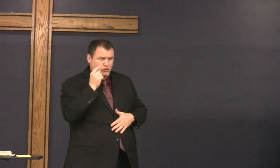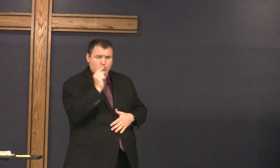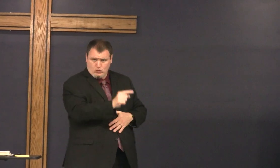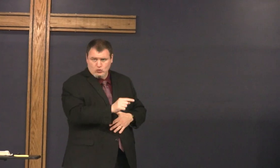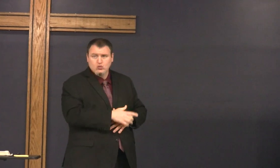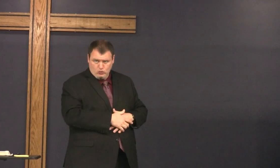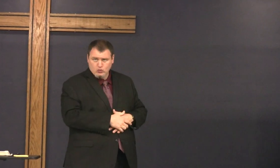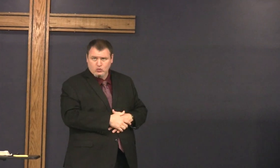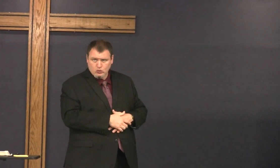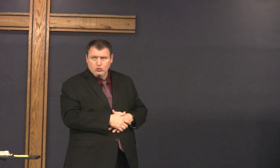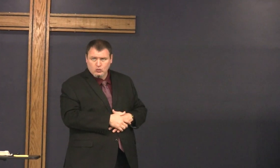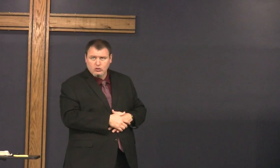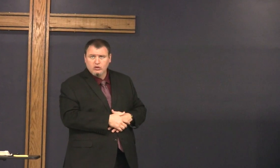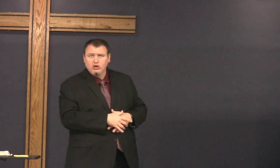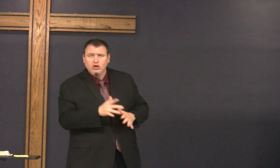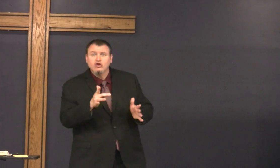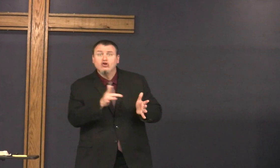I will lay down my life for thy sake